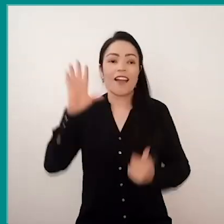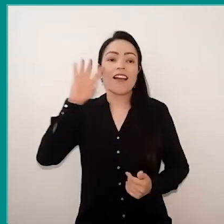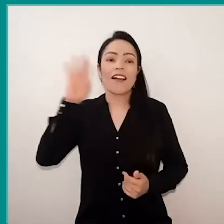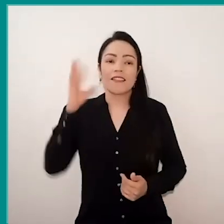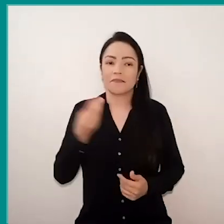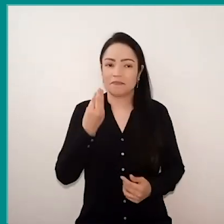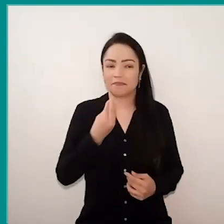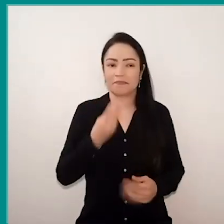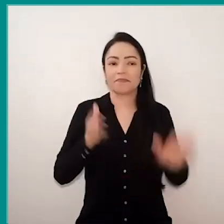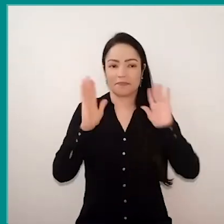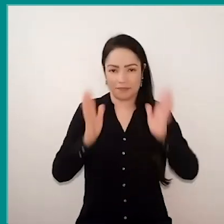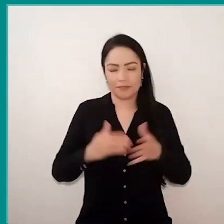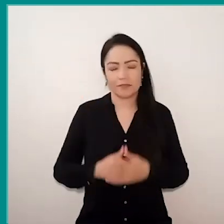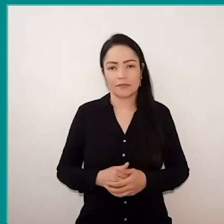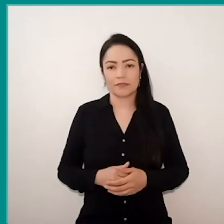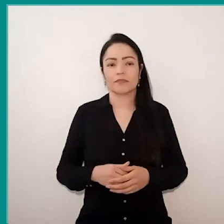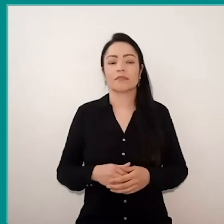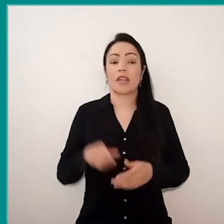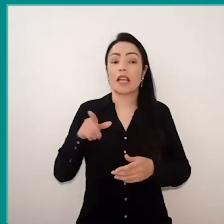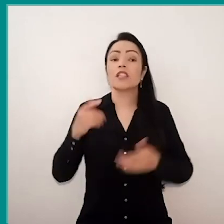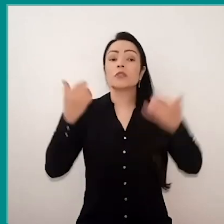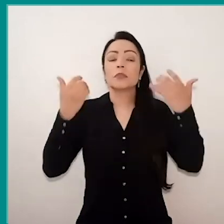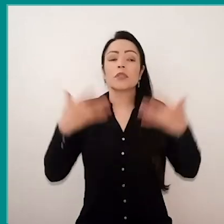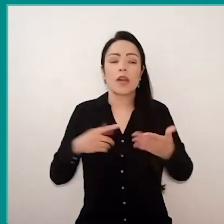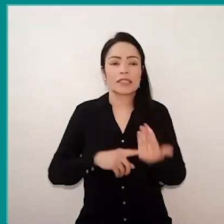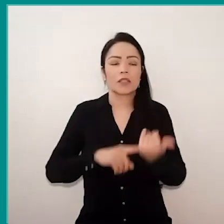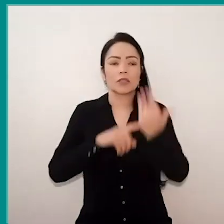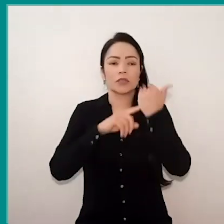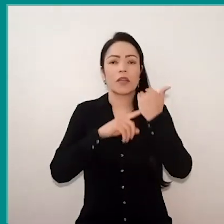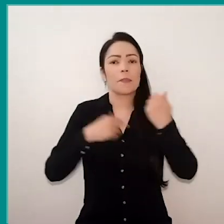Paulo Freire will say that the technology is a faceless ideology.